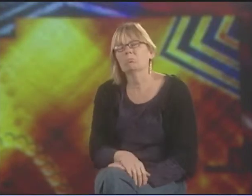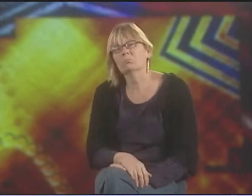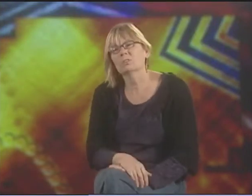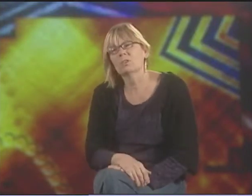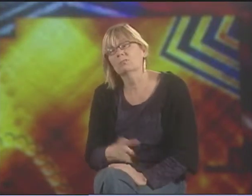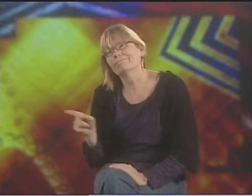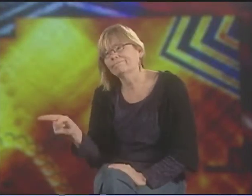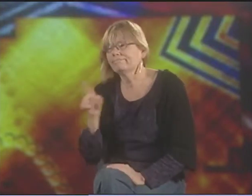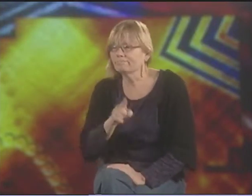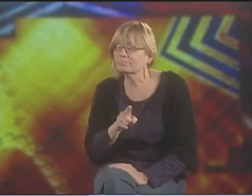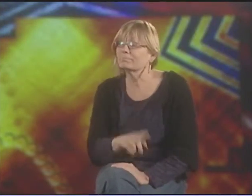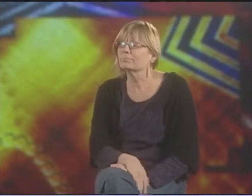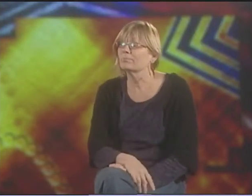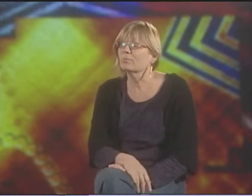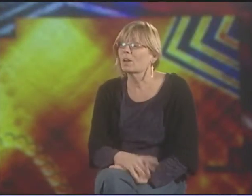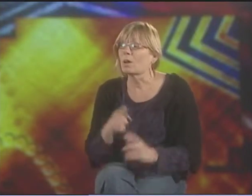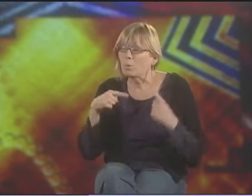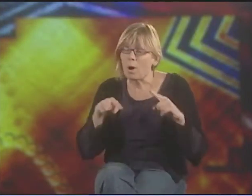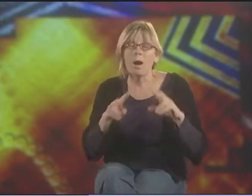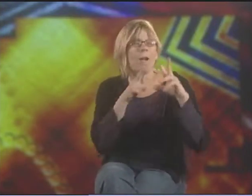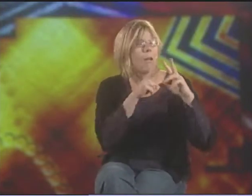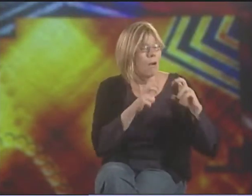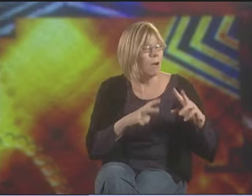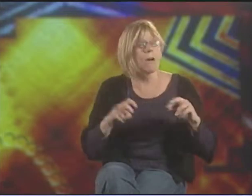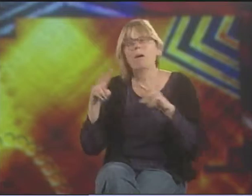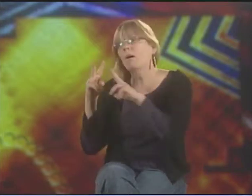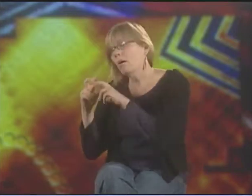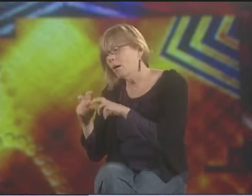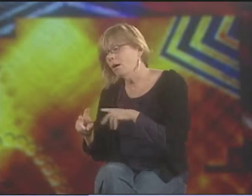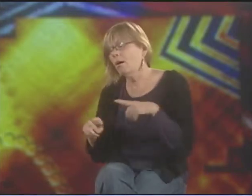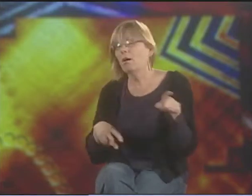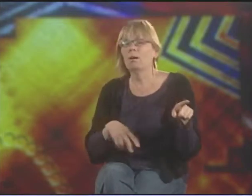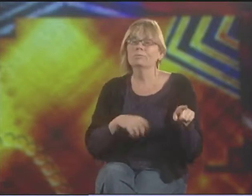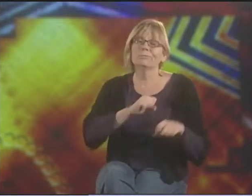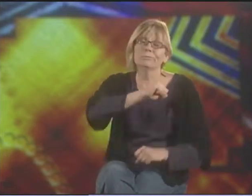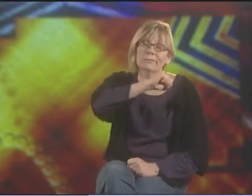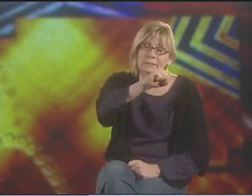TO SHOW THE WHOLE IDEA. WHILE I WAS DOING ALL MY ANALYSIS